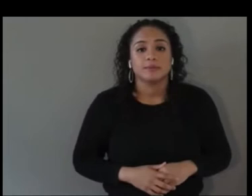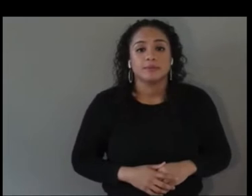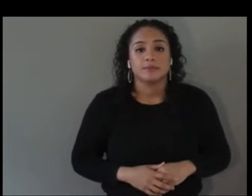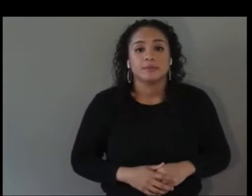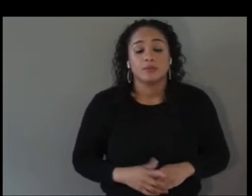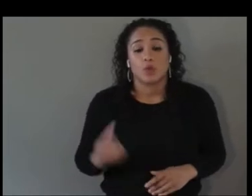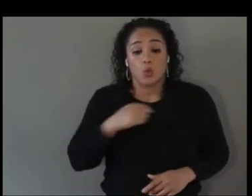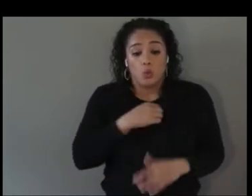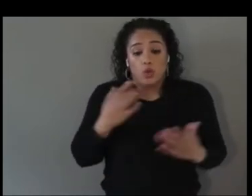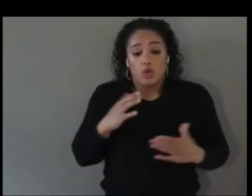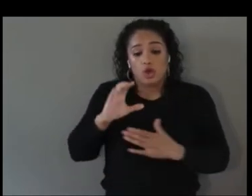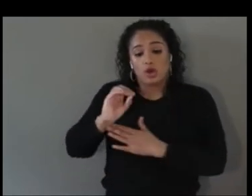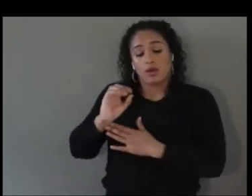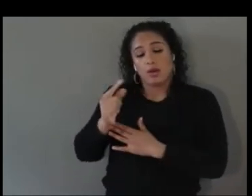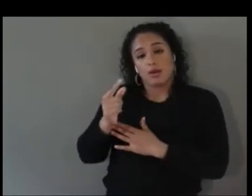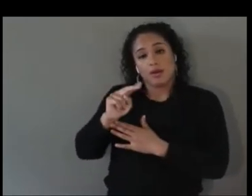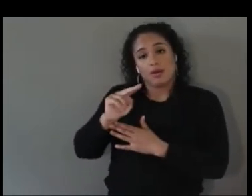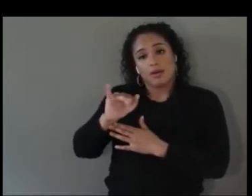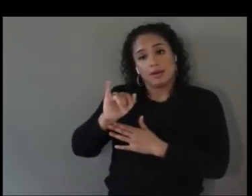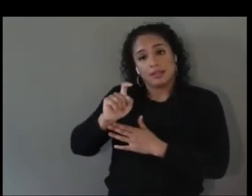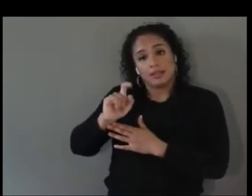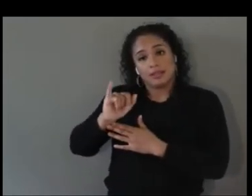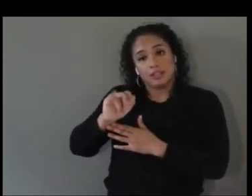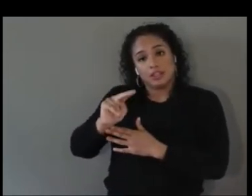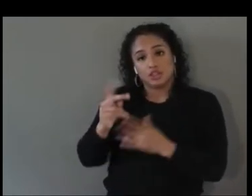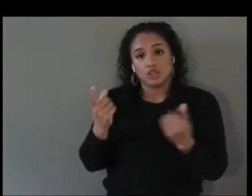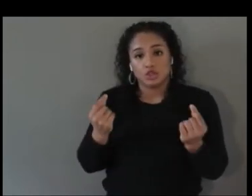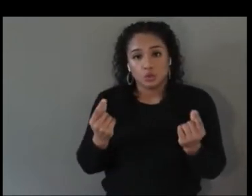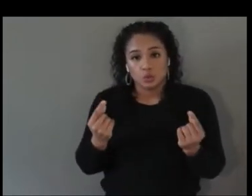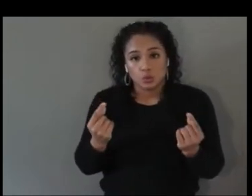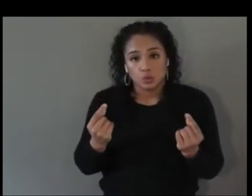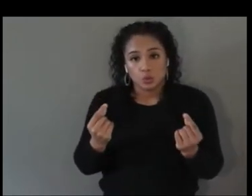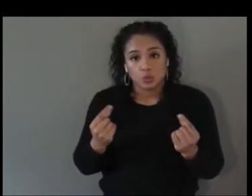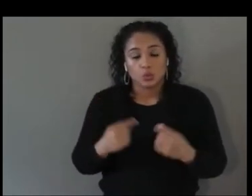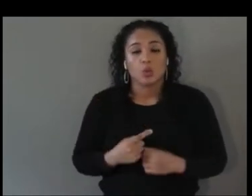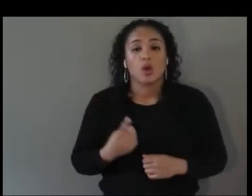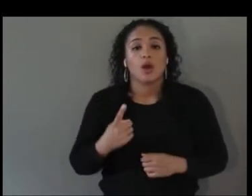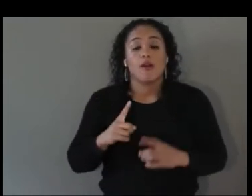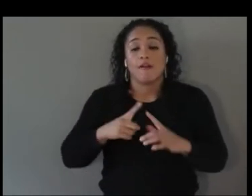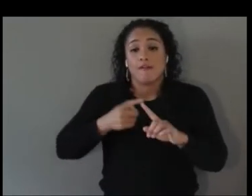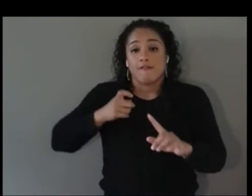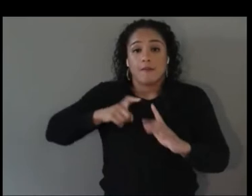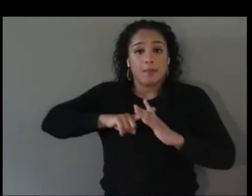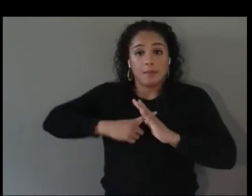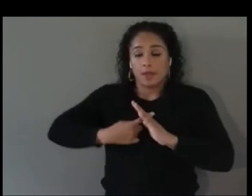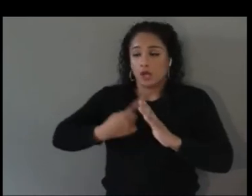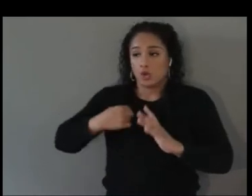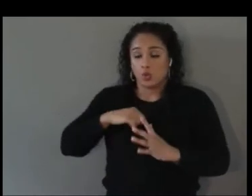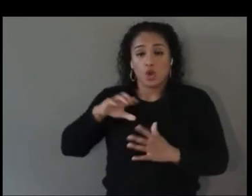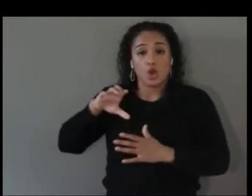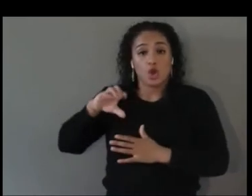is from the very beginning, we have co-designed and hired individuals with disabilities or family